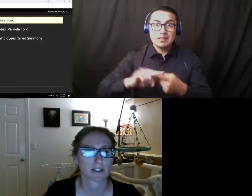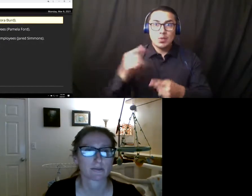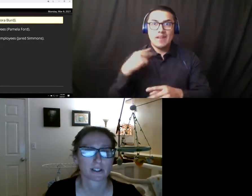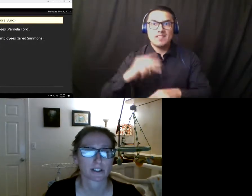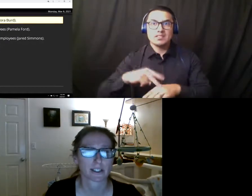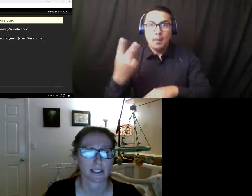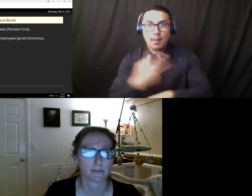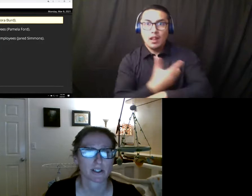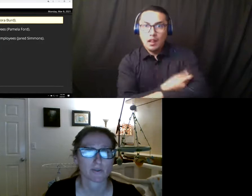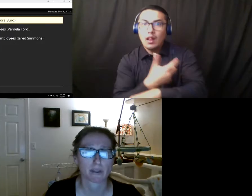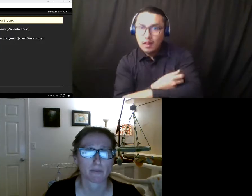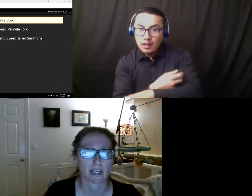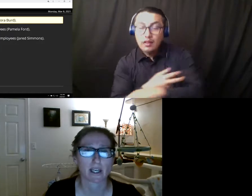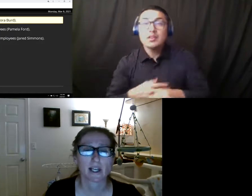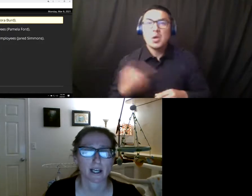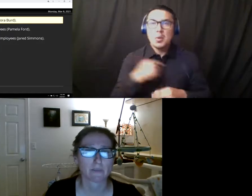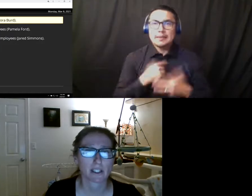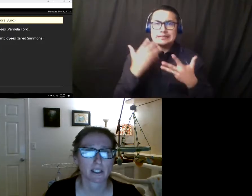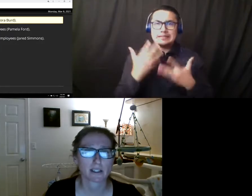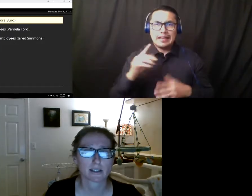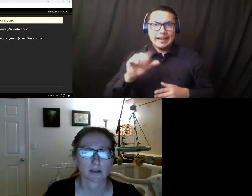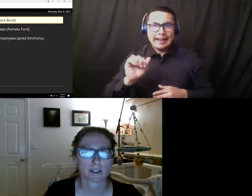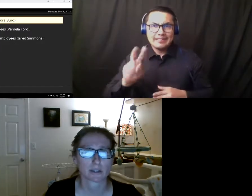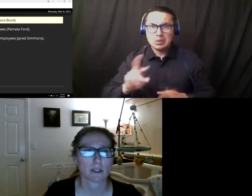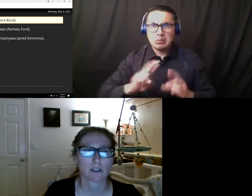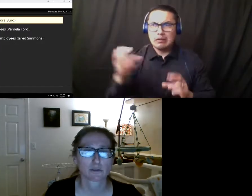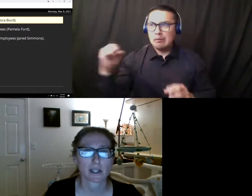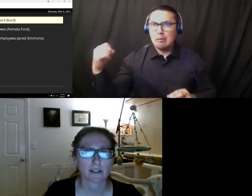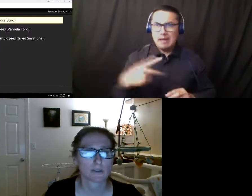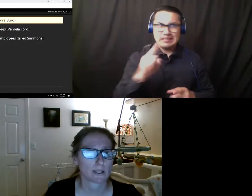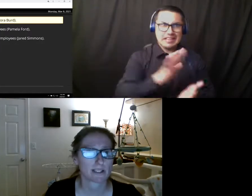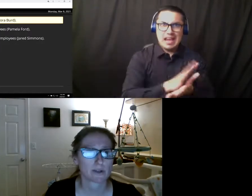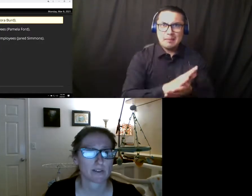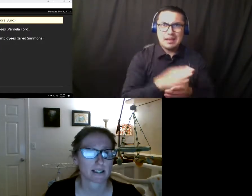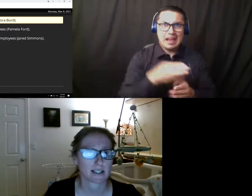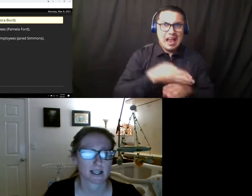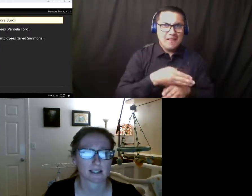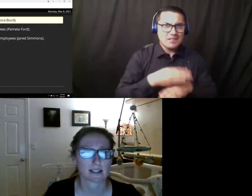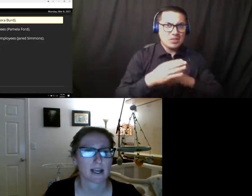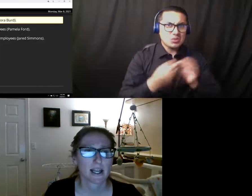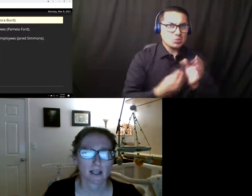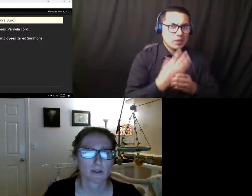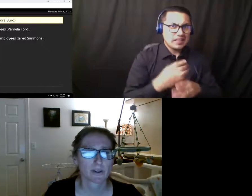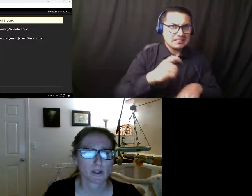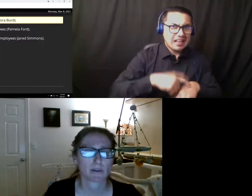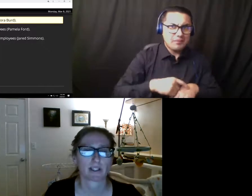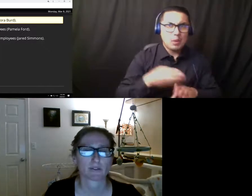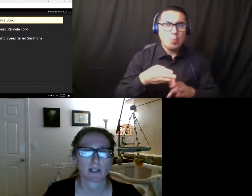return to campus for mid-May at the beginning of the summer term prior to widespread vaccine access and with no plan for